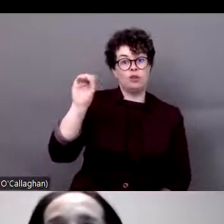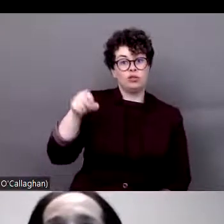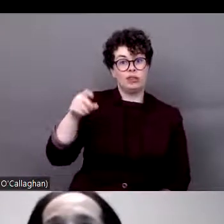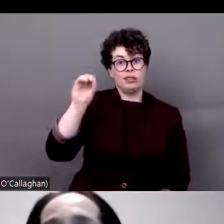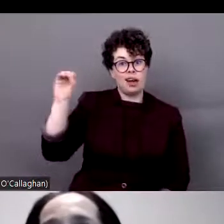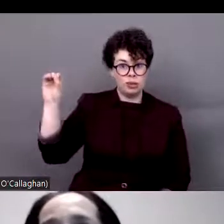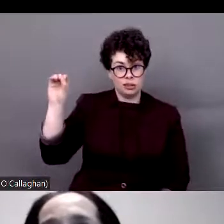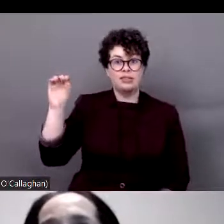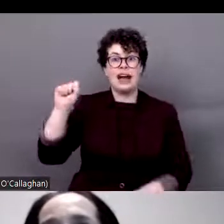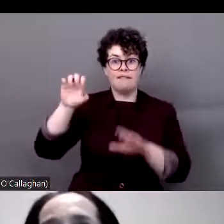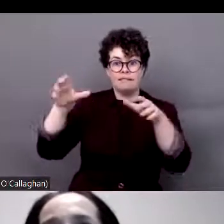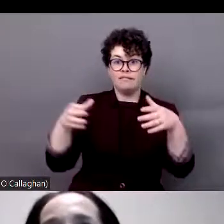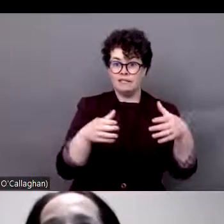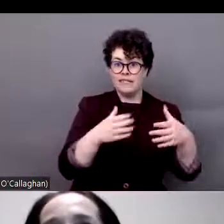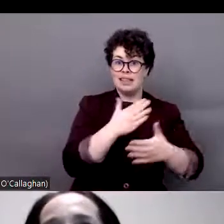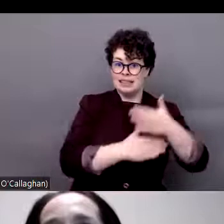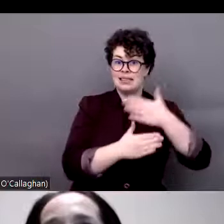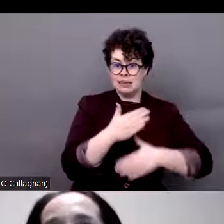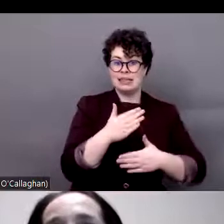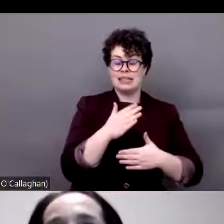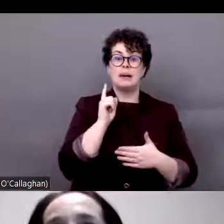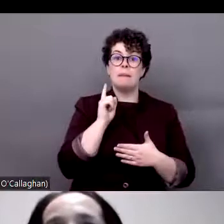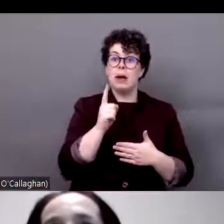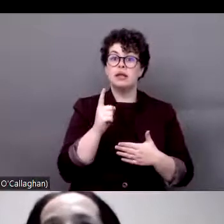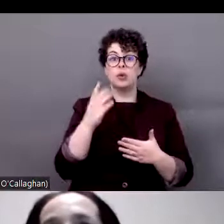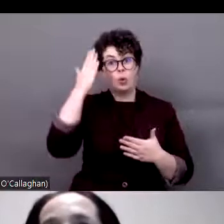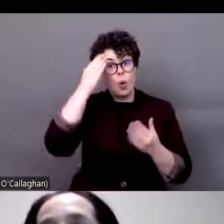disabilities who are staying in the Ukraine and unfortunately there